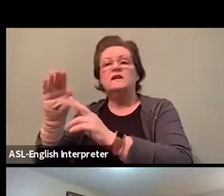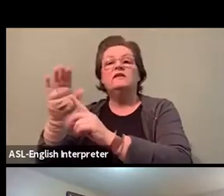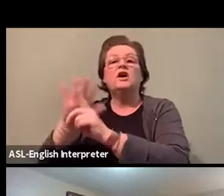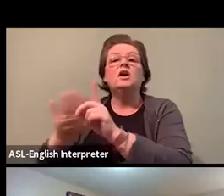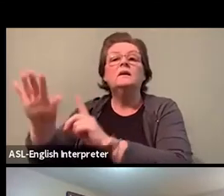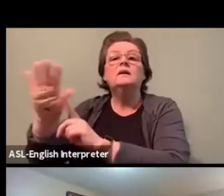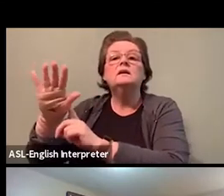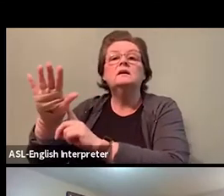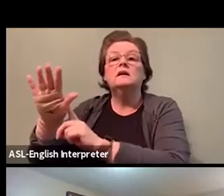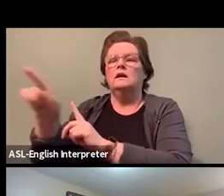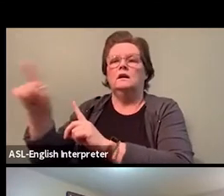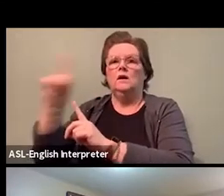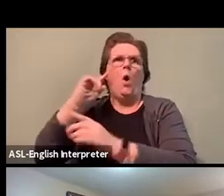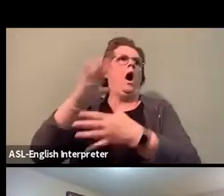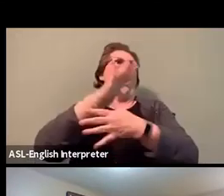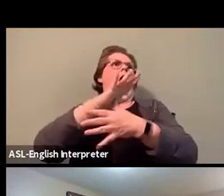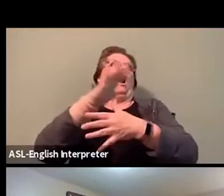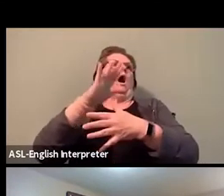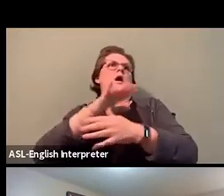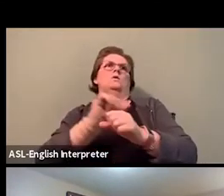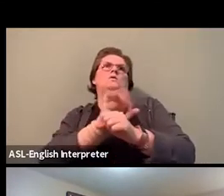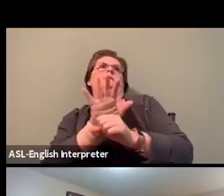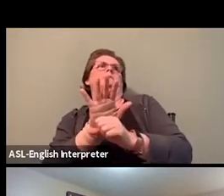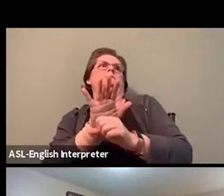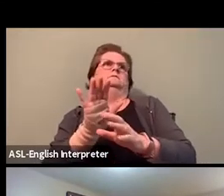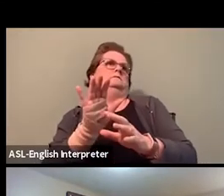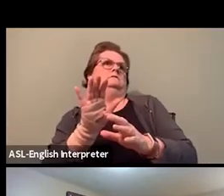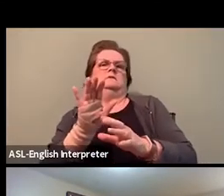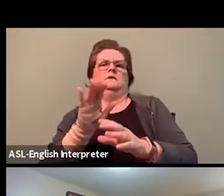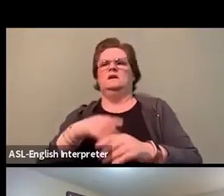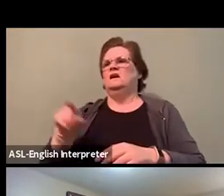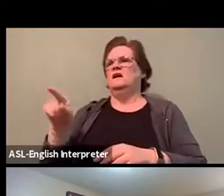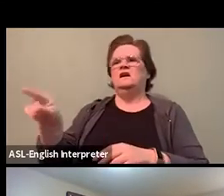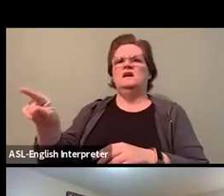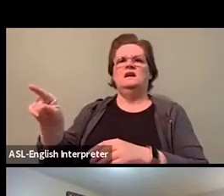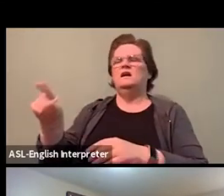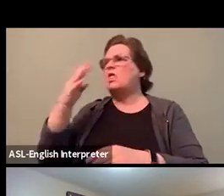putting up developments, not caring about Greenland farmers, this, that and the other.